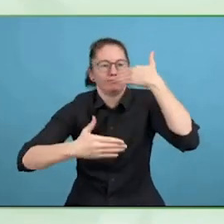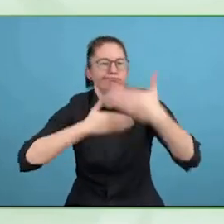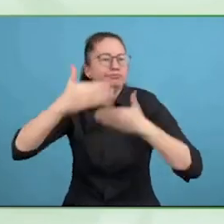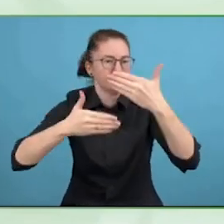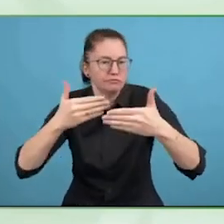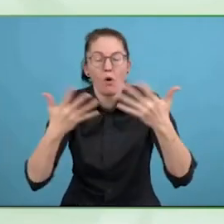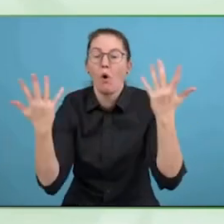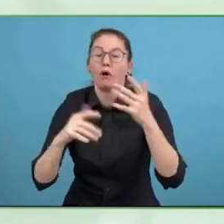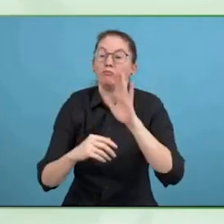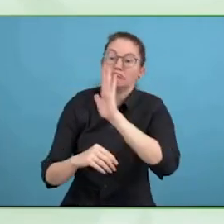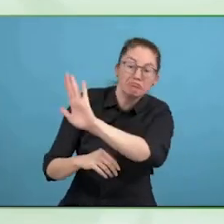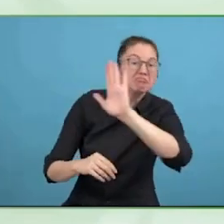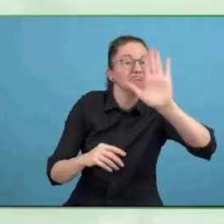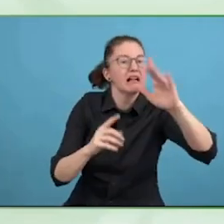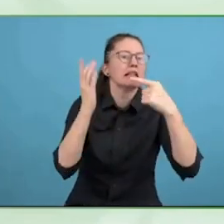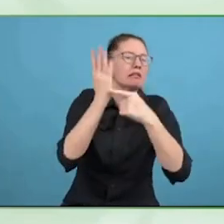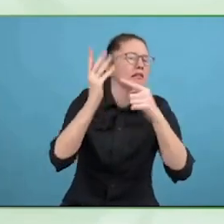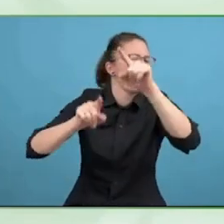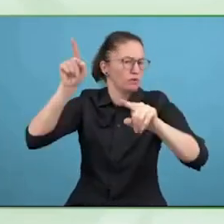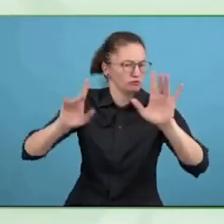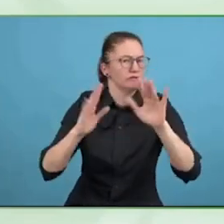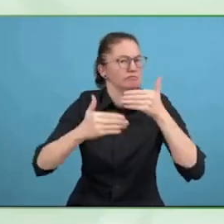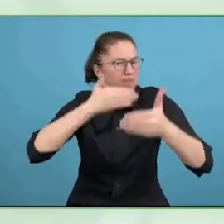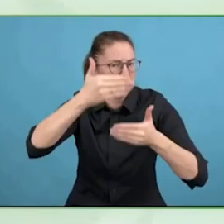always inadequate when it comes to what a business really needs to